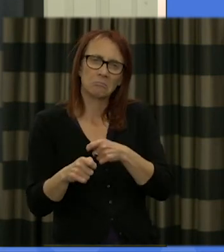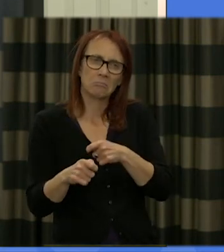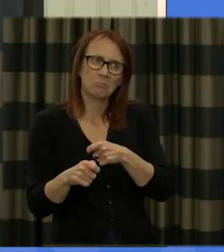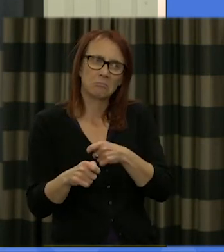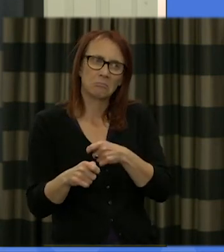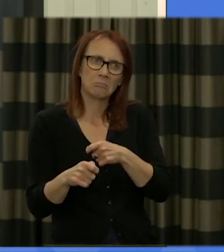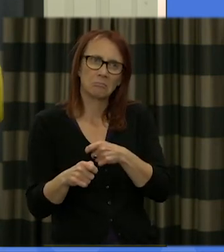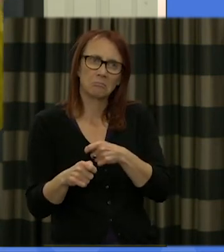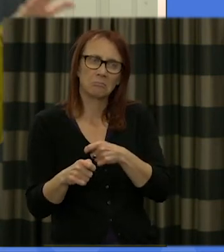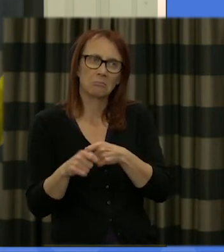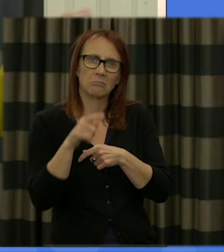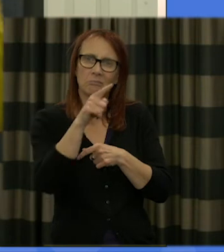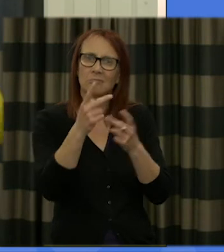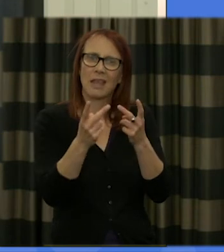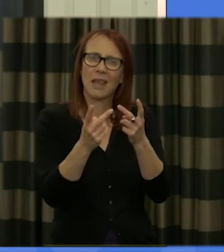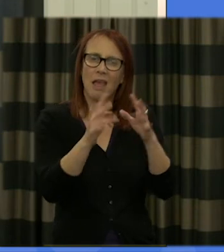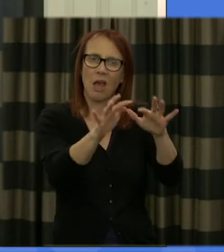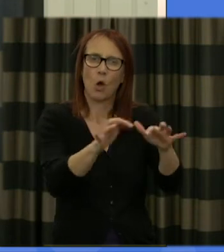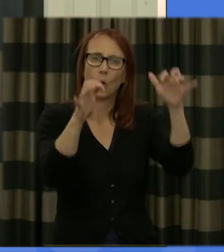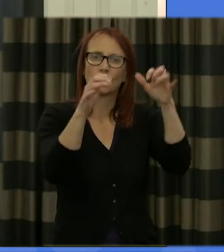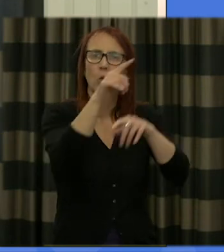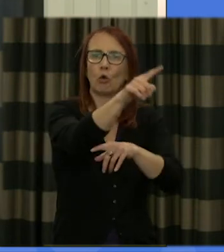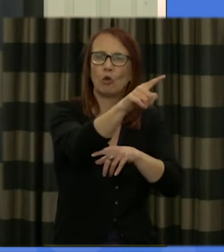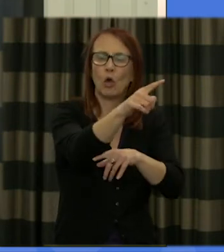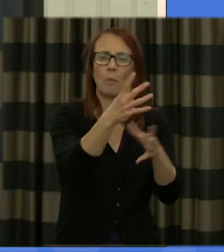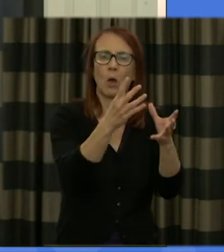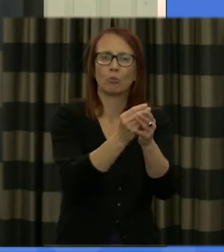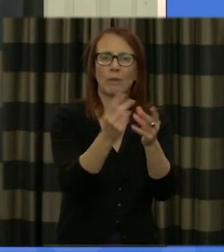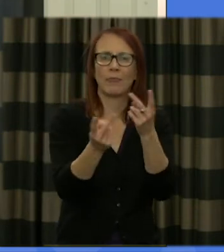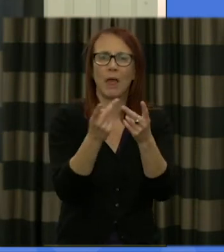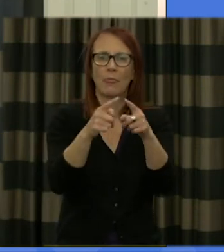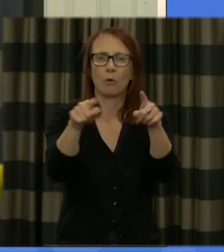main room into the auditorium and then into breakout rooms so I hope that that